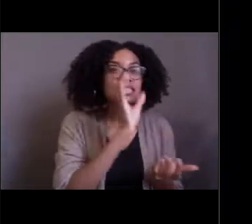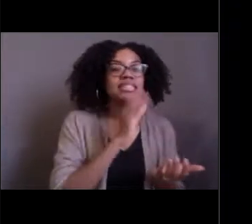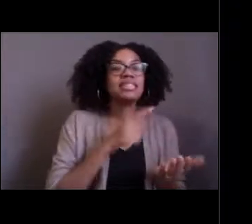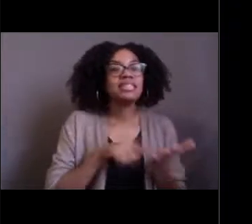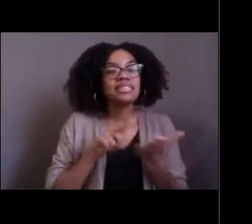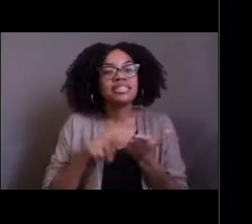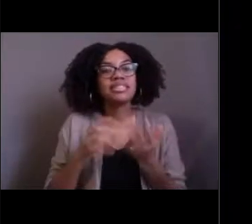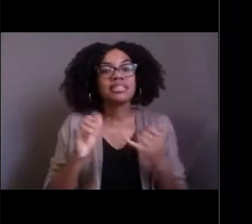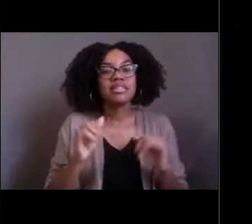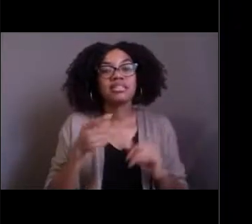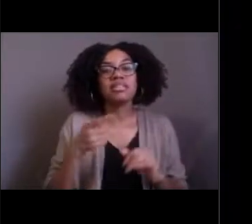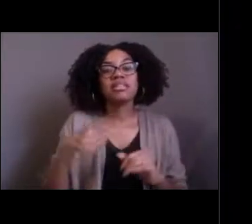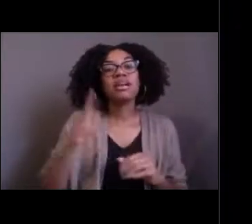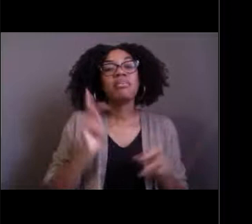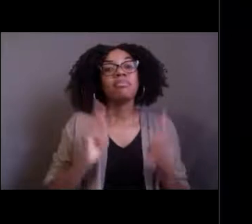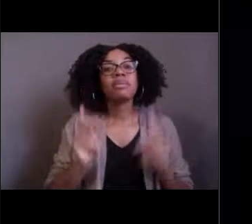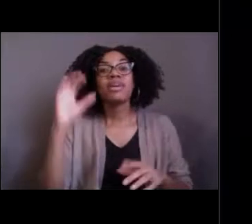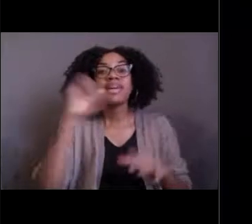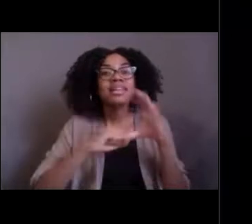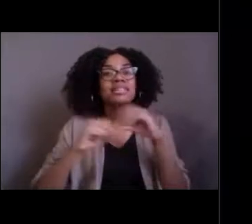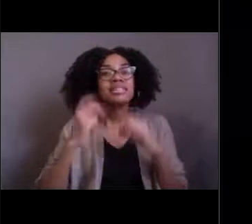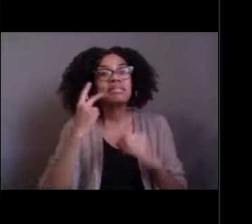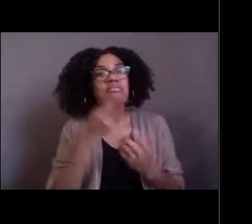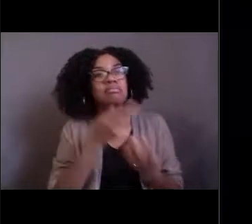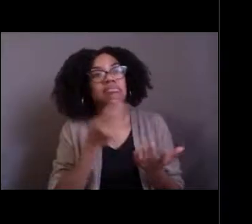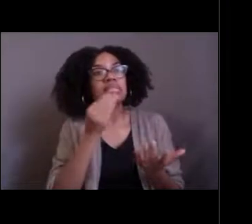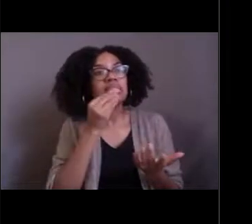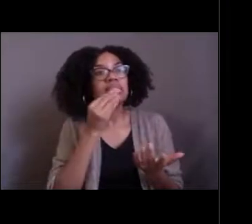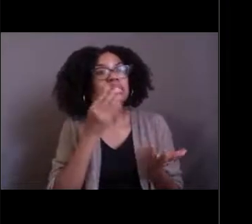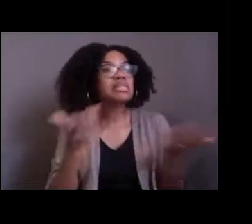that we just found in 2016, we may not know for sure.